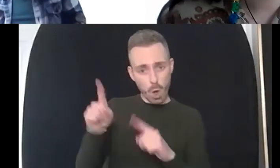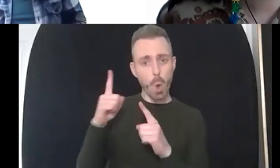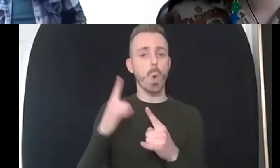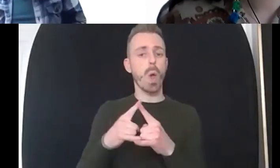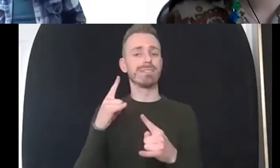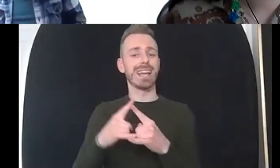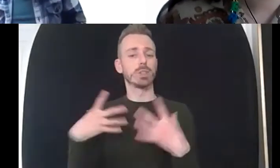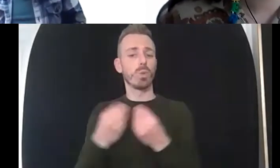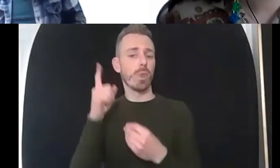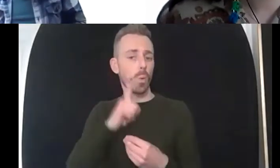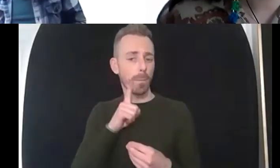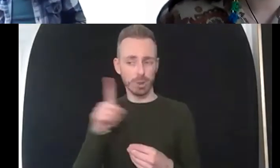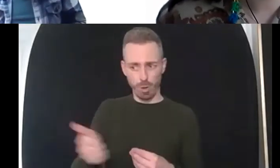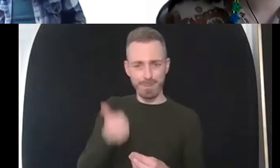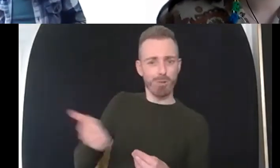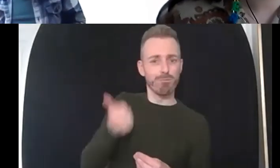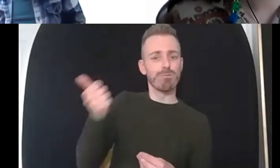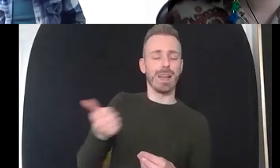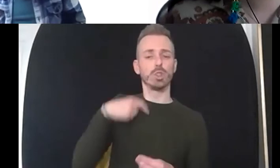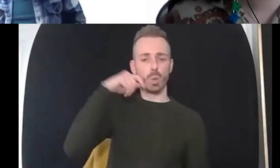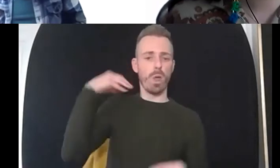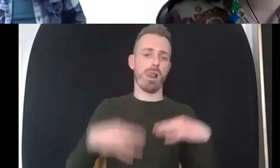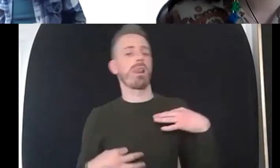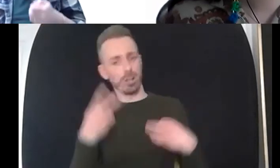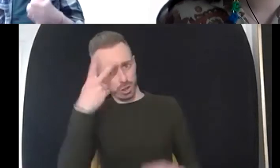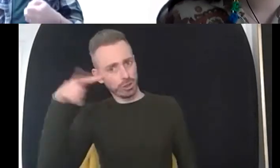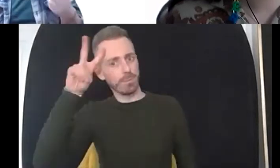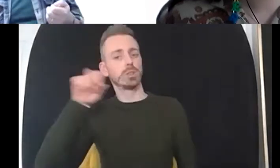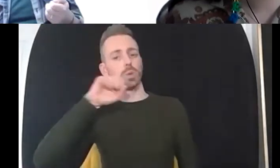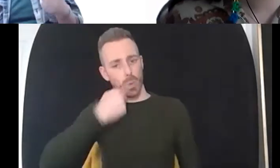um you'll you'll know your true self you know um because i never did i just went over even